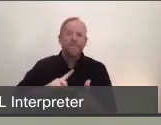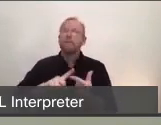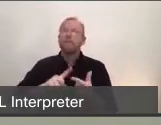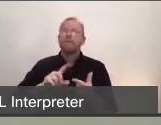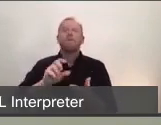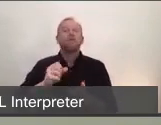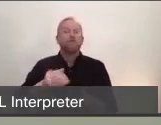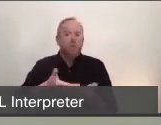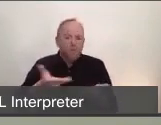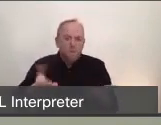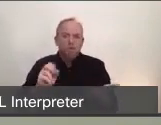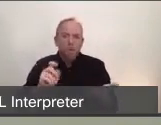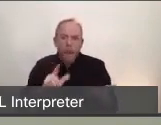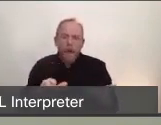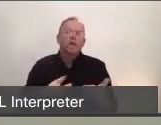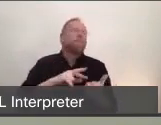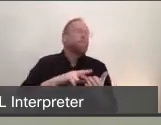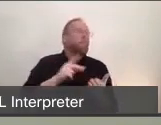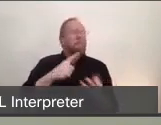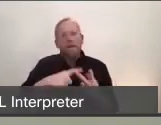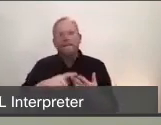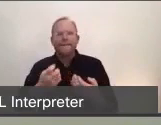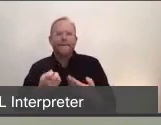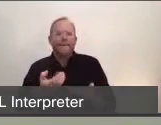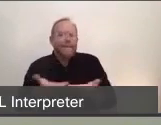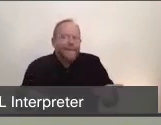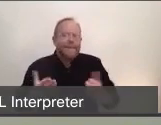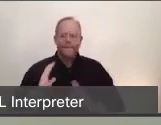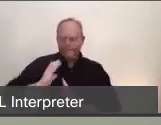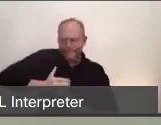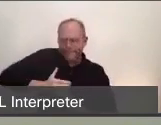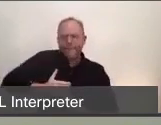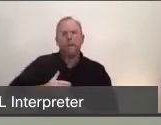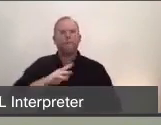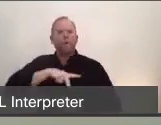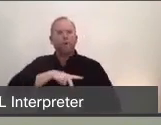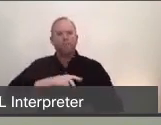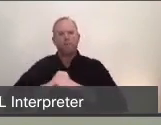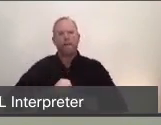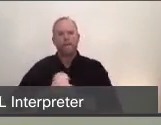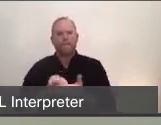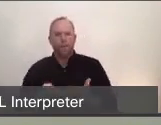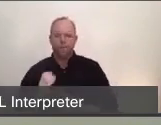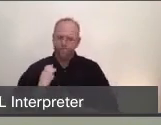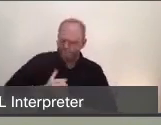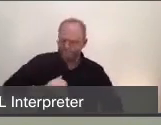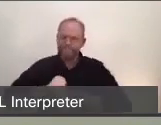for our health care workers and first responders to prepare for surge. We have seen what's happened in other communities that did not buy themselves time,